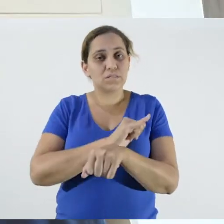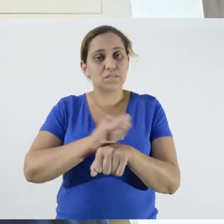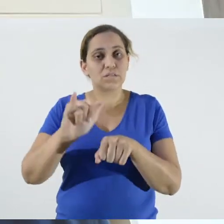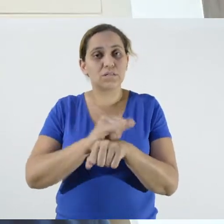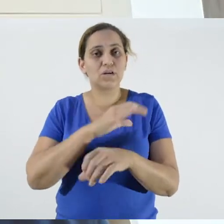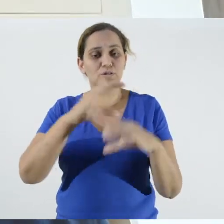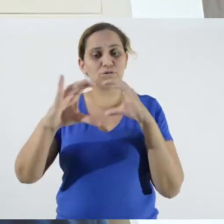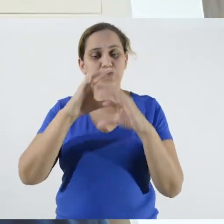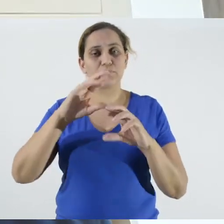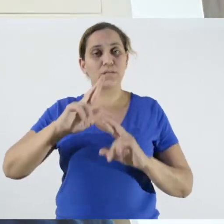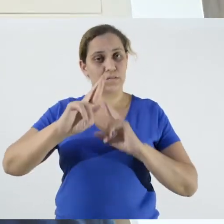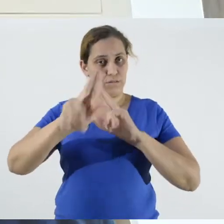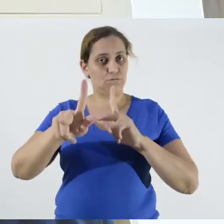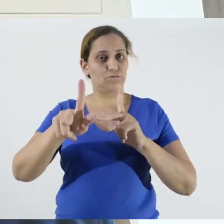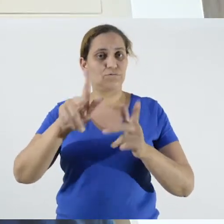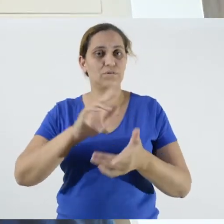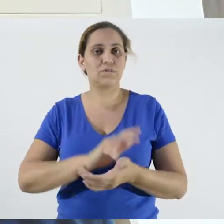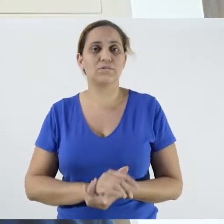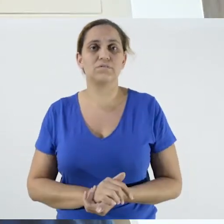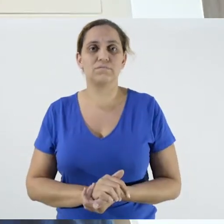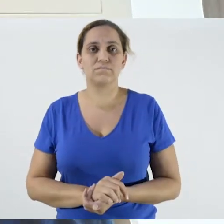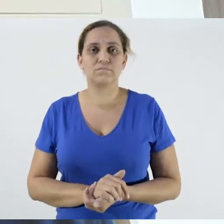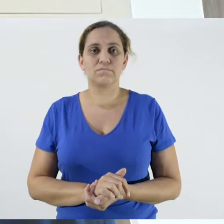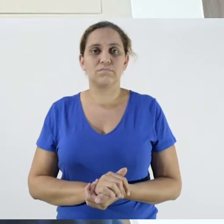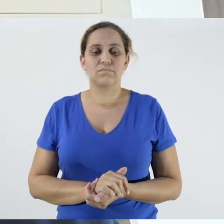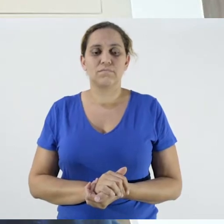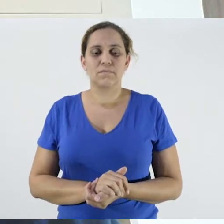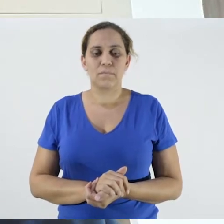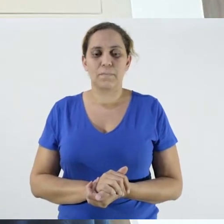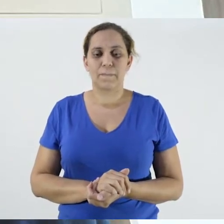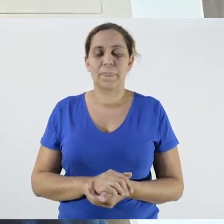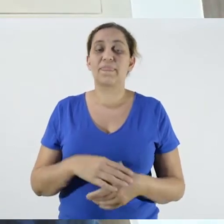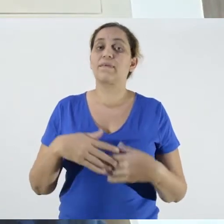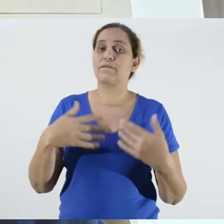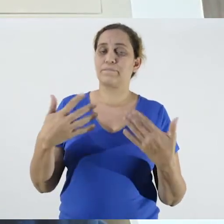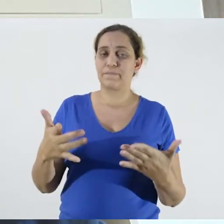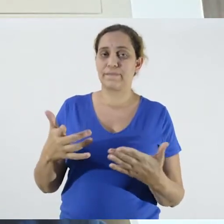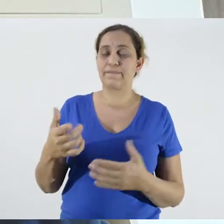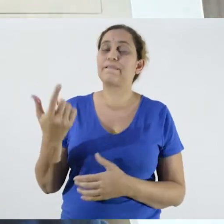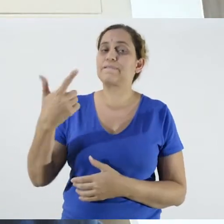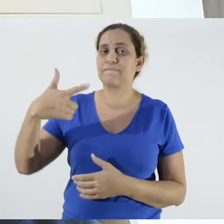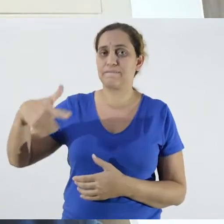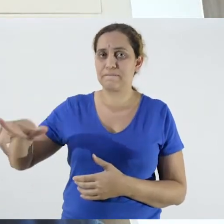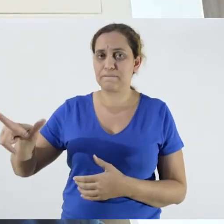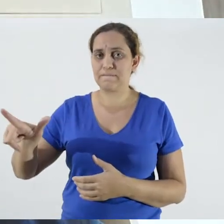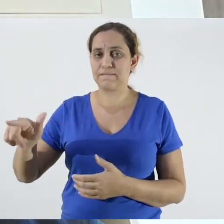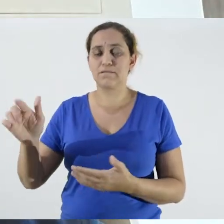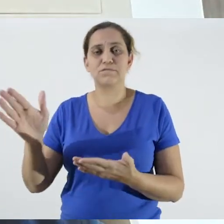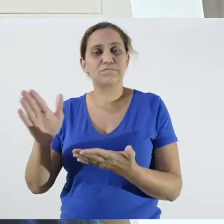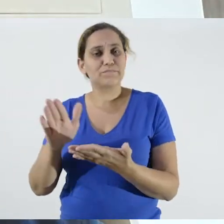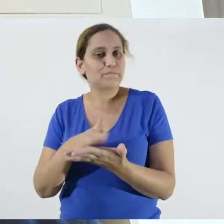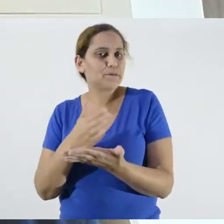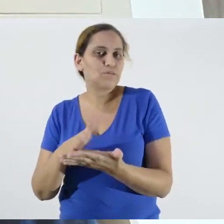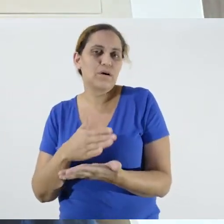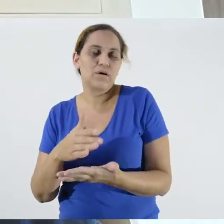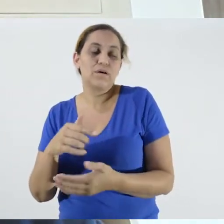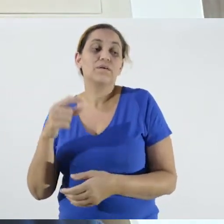This meat market manual does not have